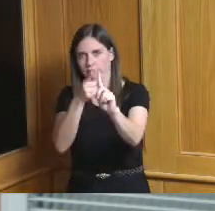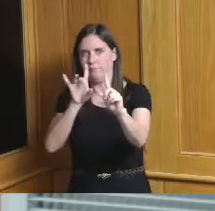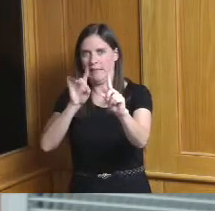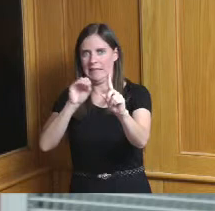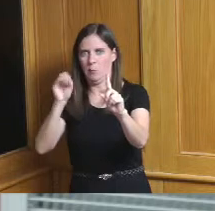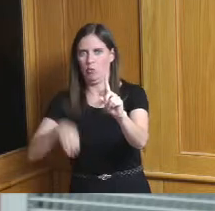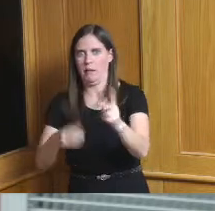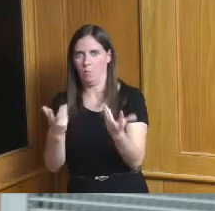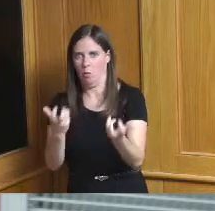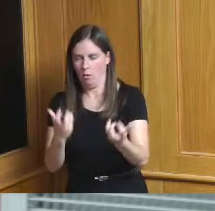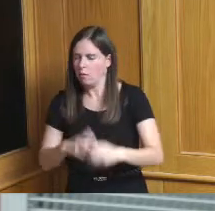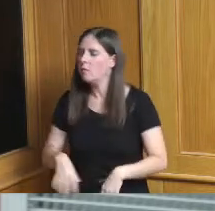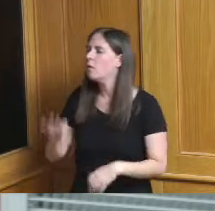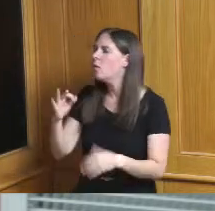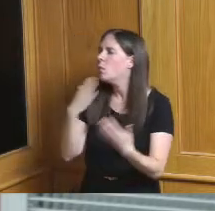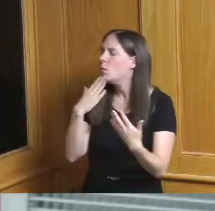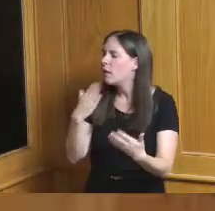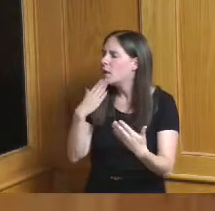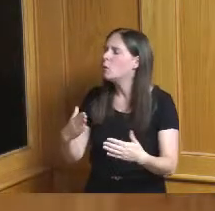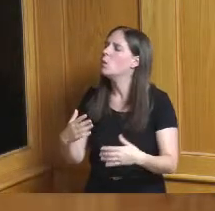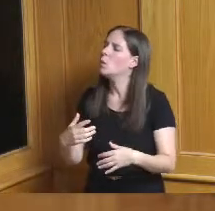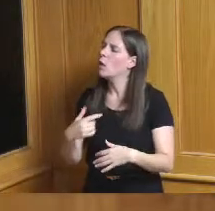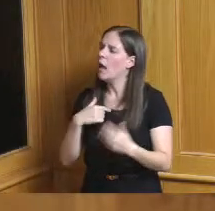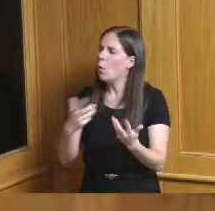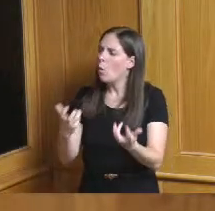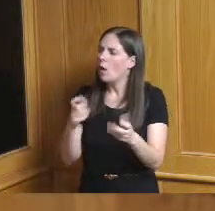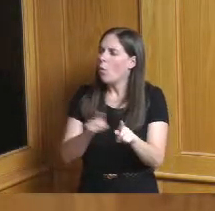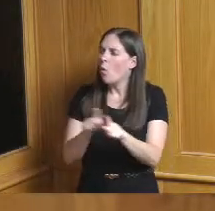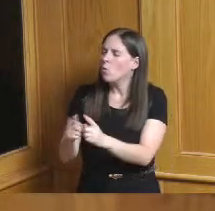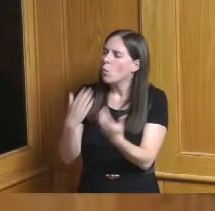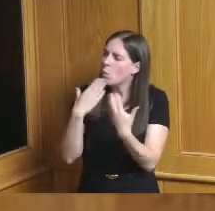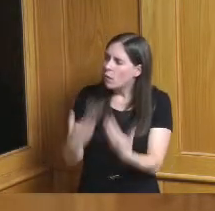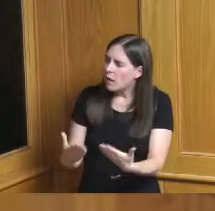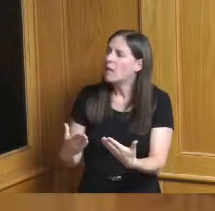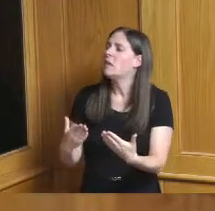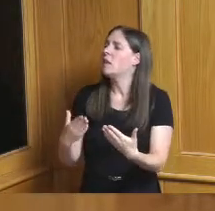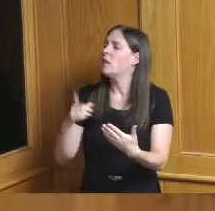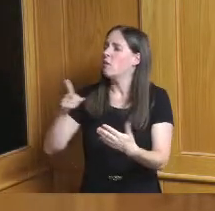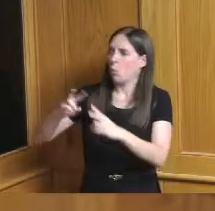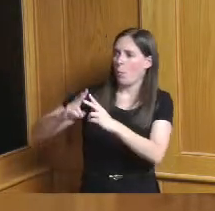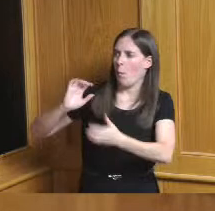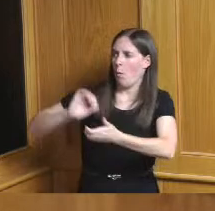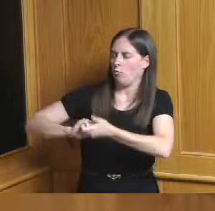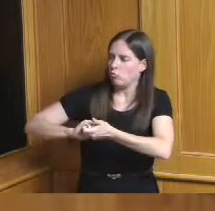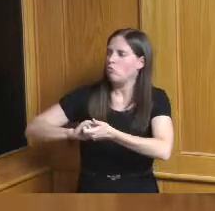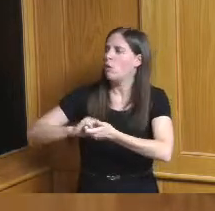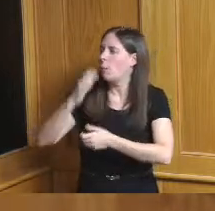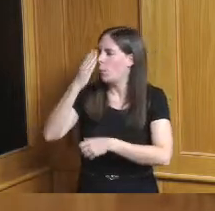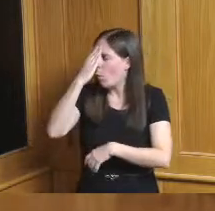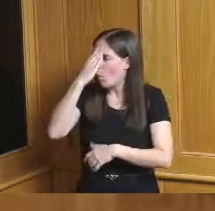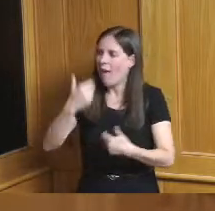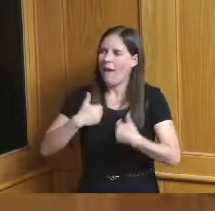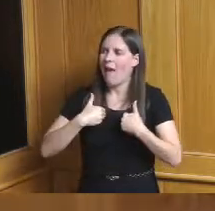thank you and I wanted to just also thank you for the partnership we have a I think a pretty robust